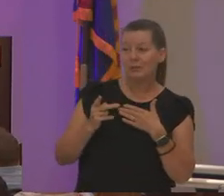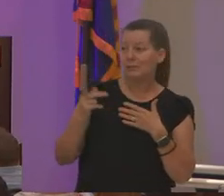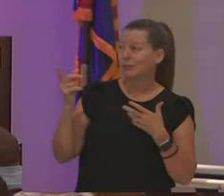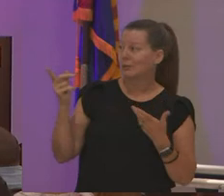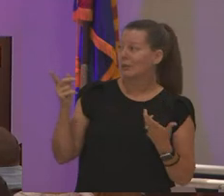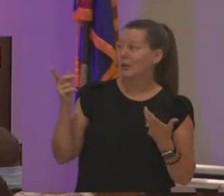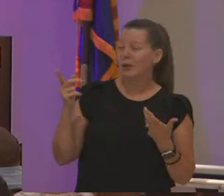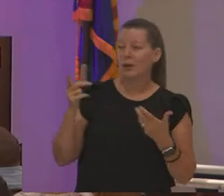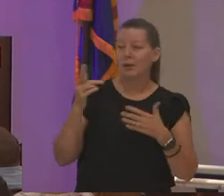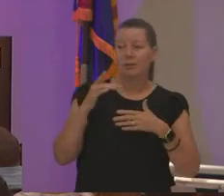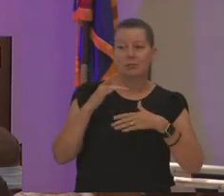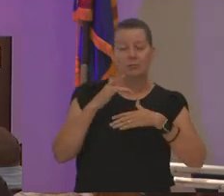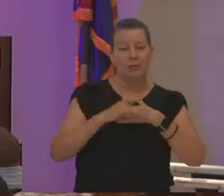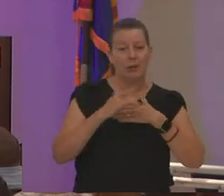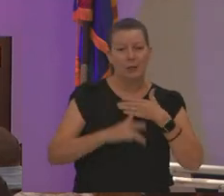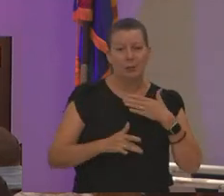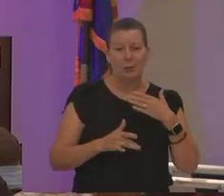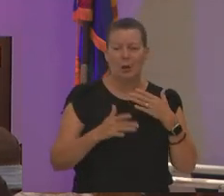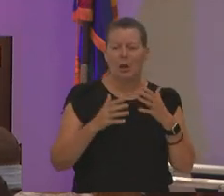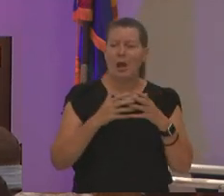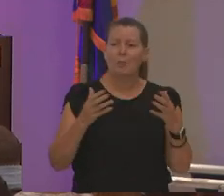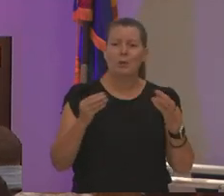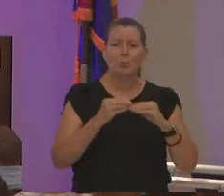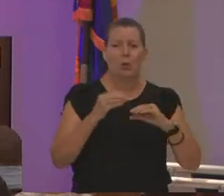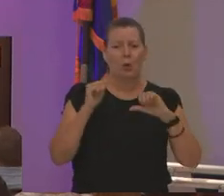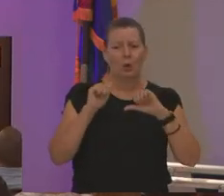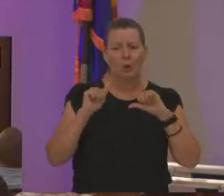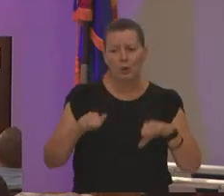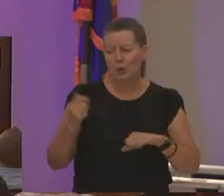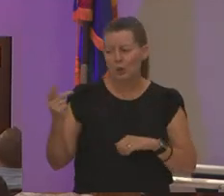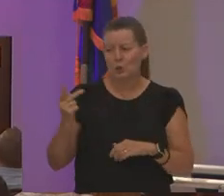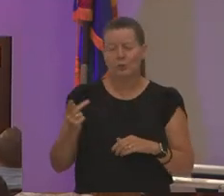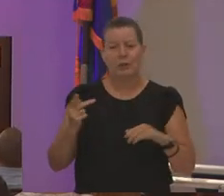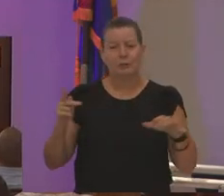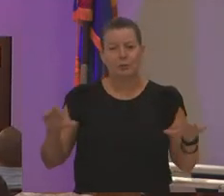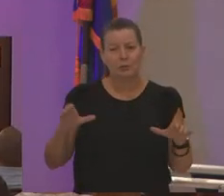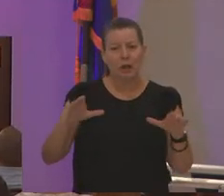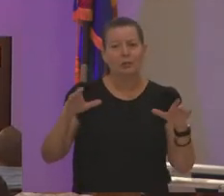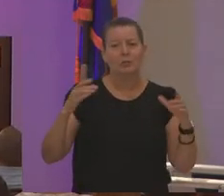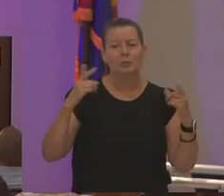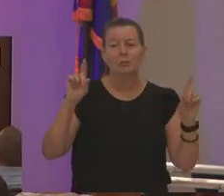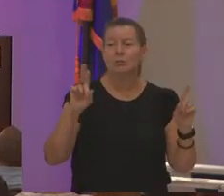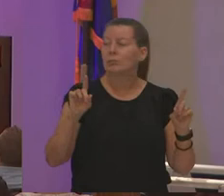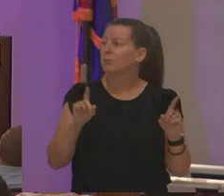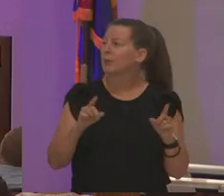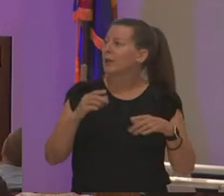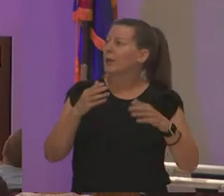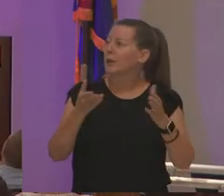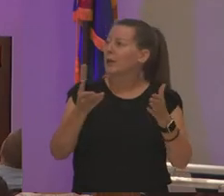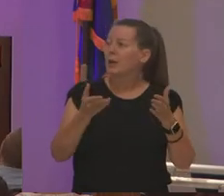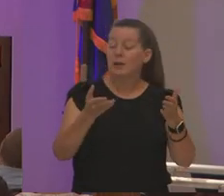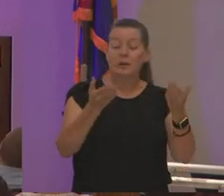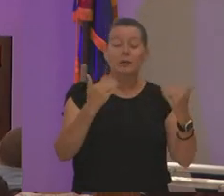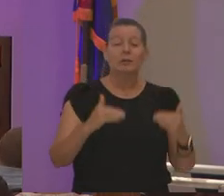much more we could have even done what about our vision inspire ensure access and empower action